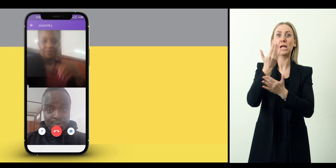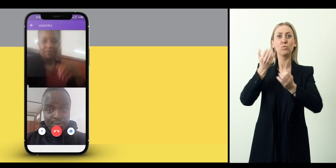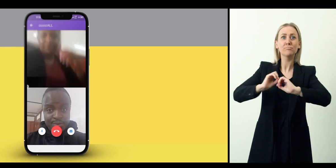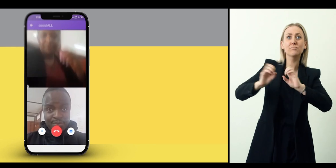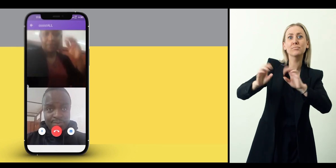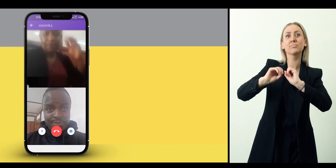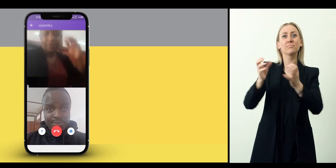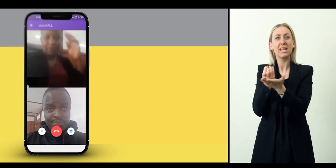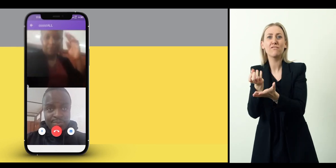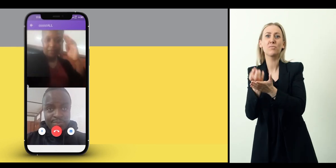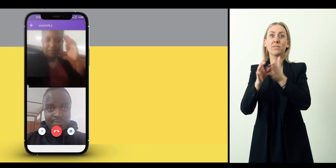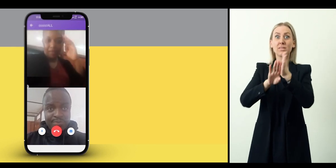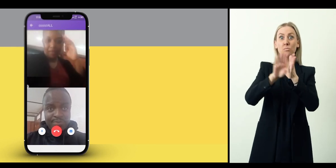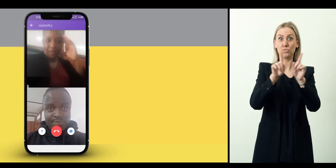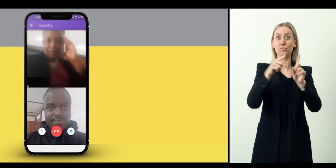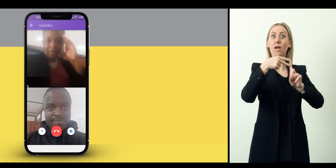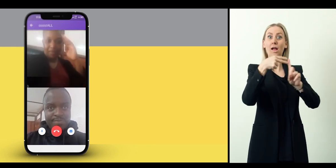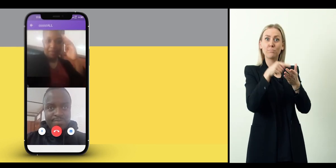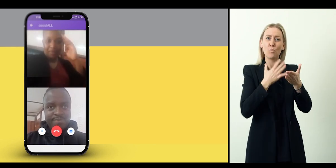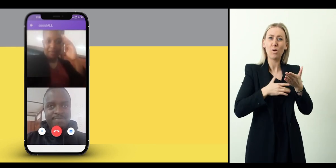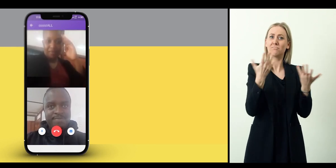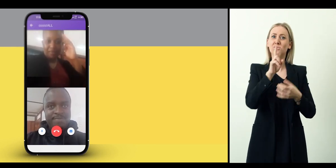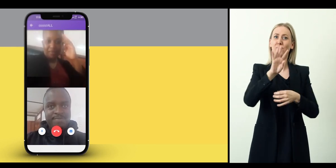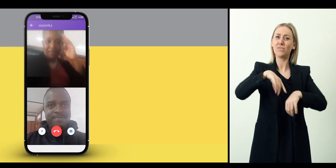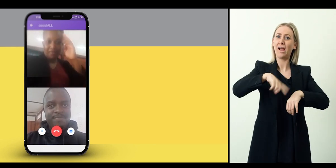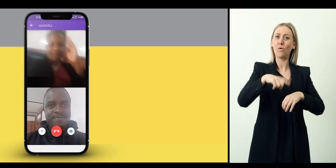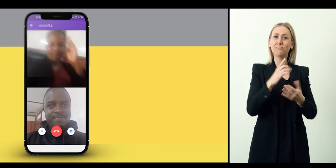and developed assistAll in 2022 - an app providing on demand